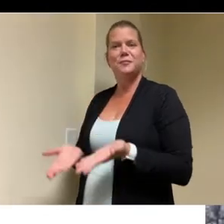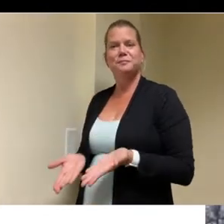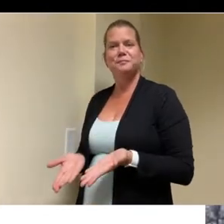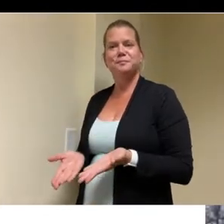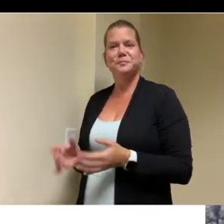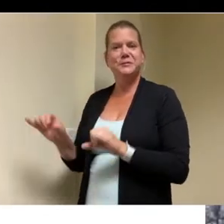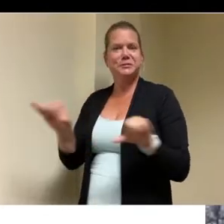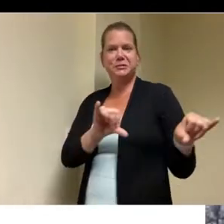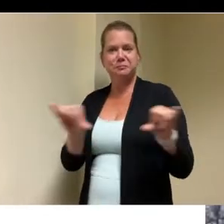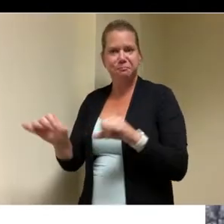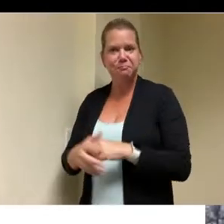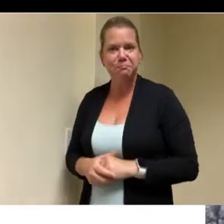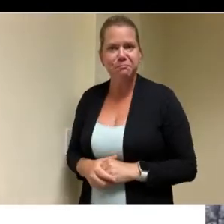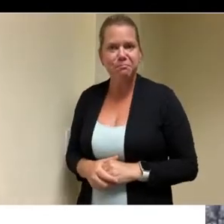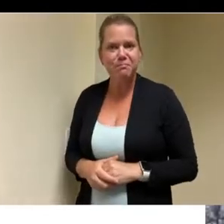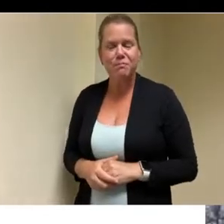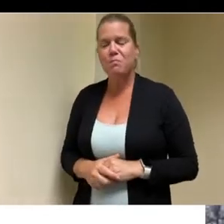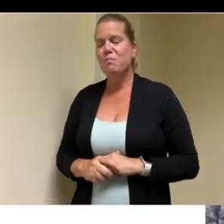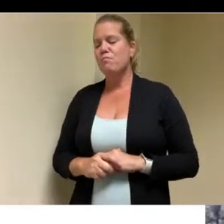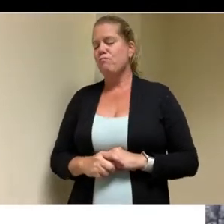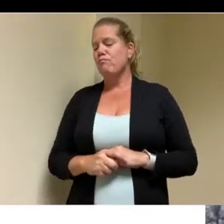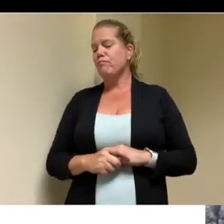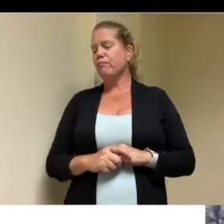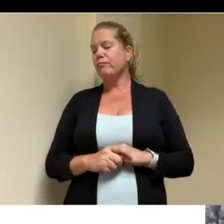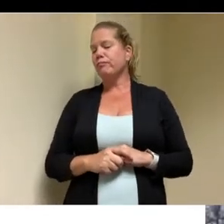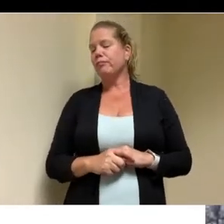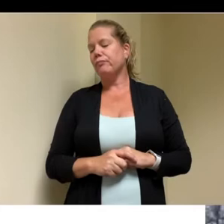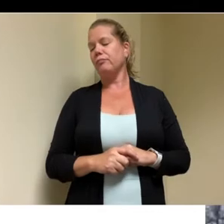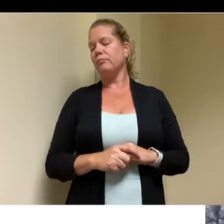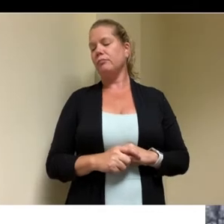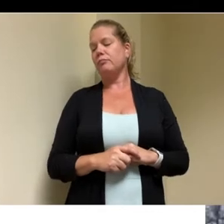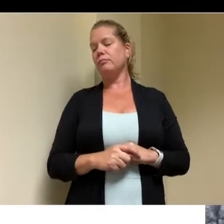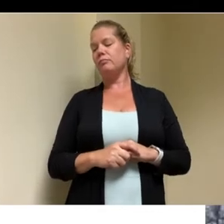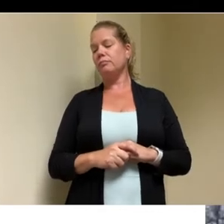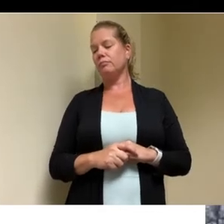this size and it it's as you can see lower scale